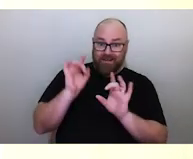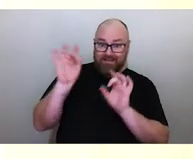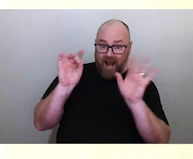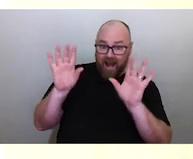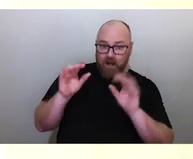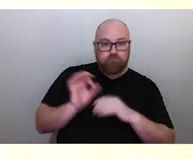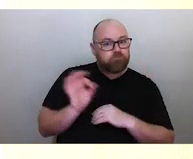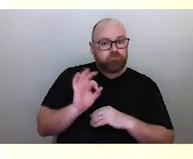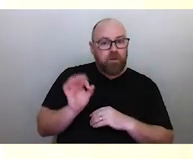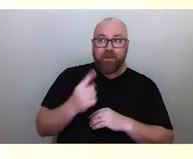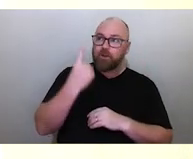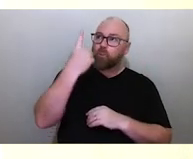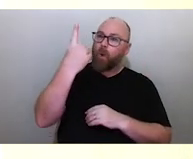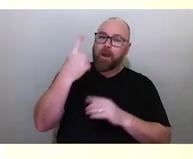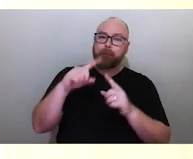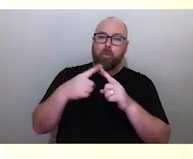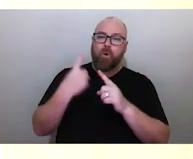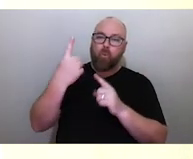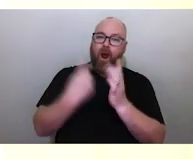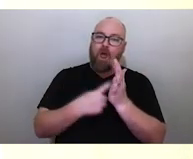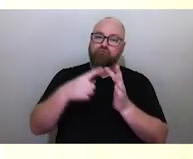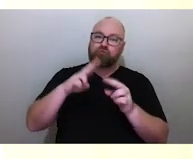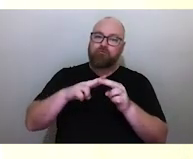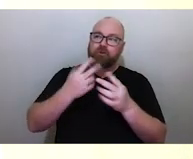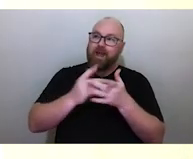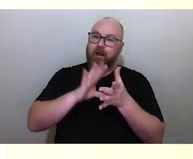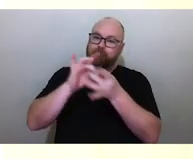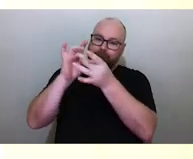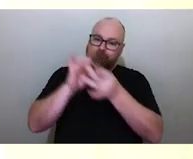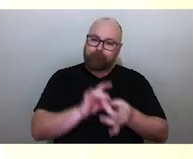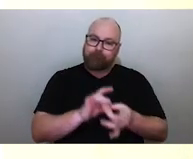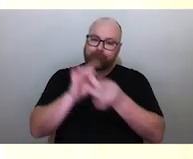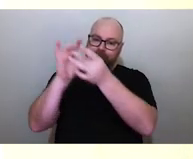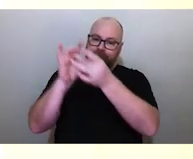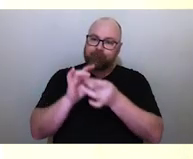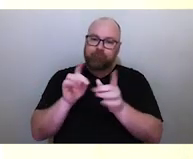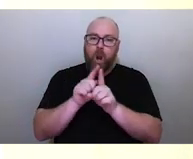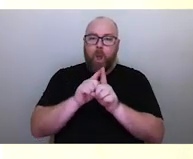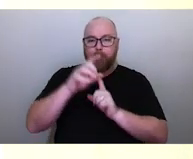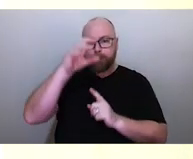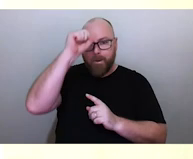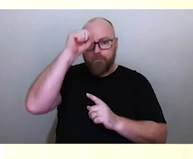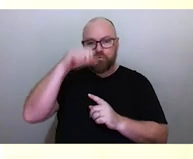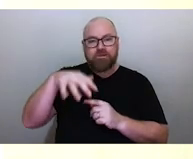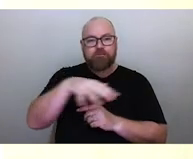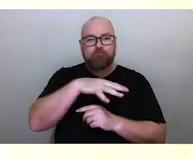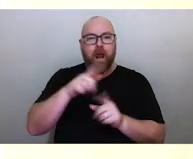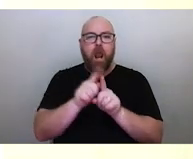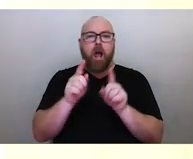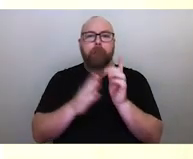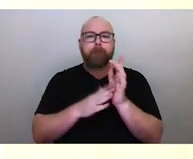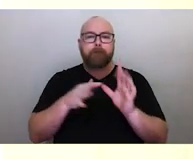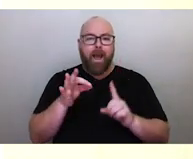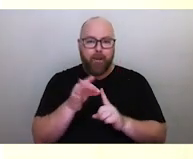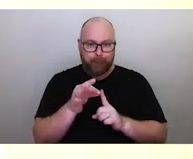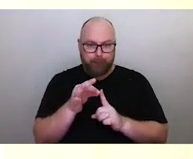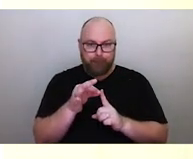They're a way of linking the land to the sky as a memory space, as a map, as a scientific textbook